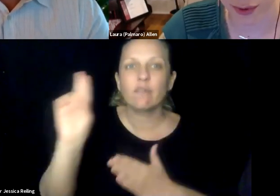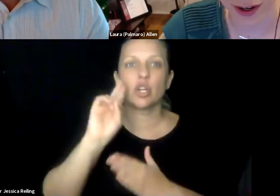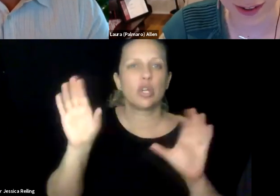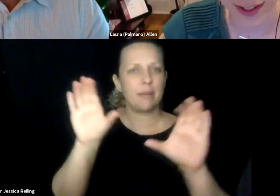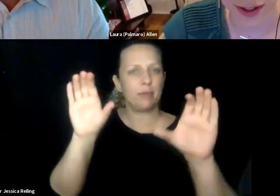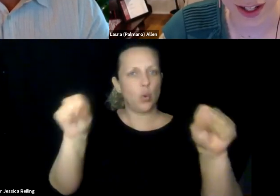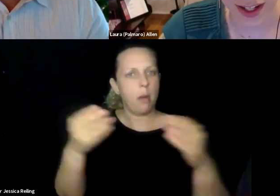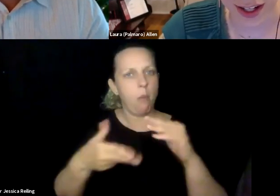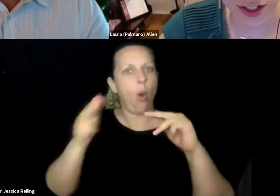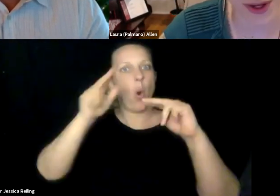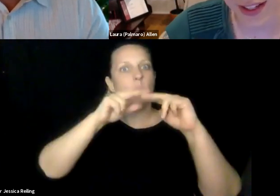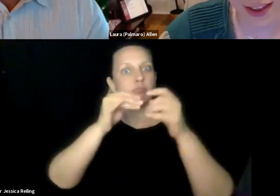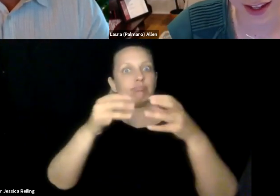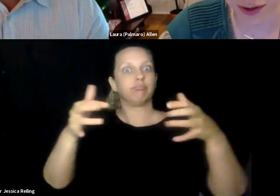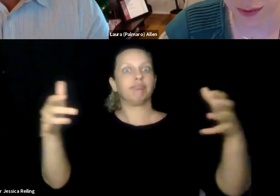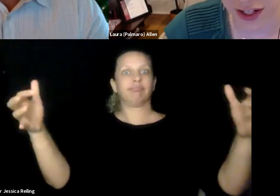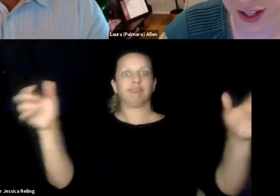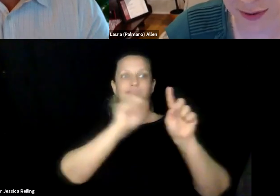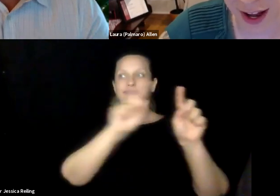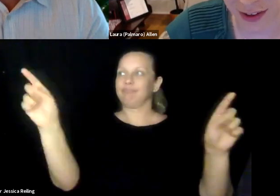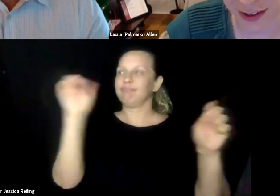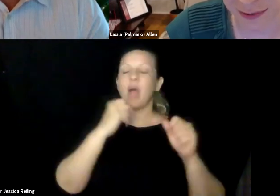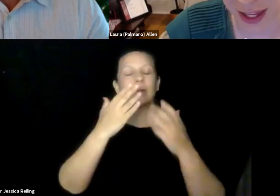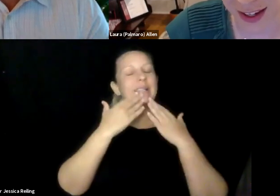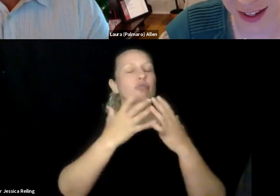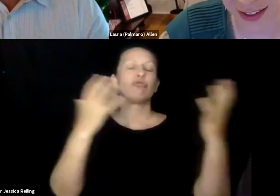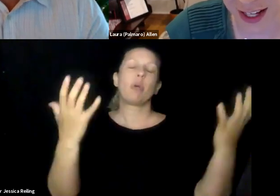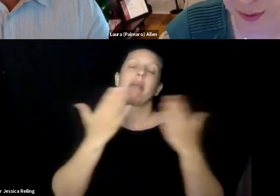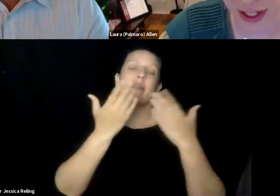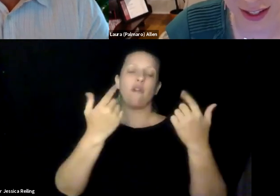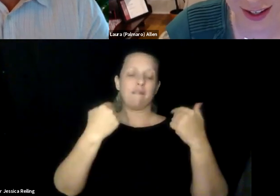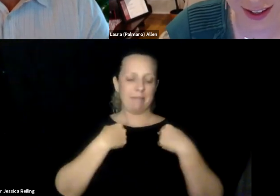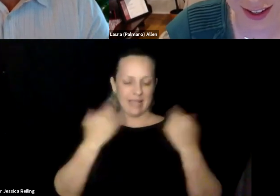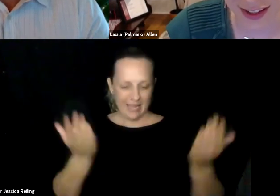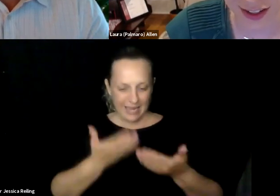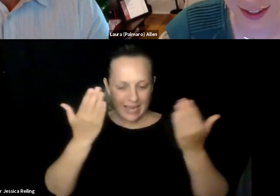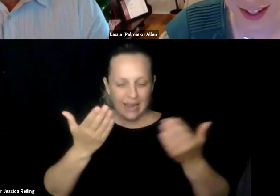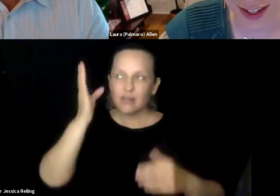solutions. I think that's really the key, and I hope to see many different companies and universities able to do that more and more.